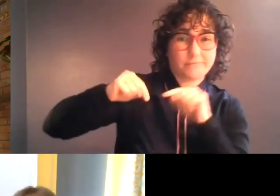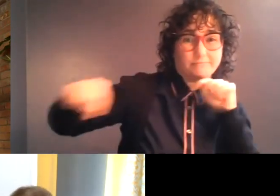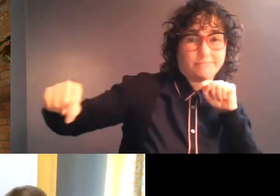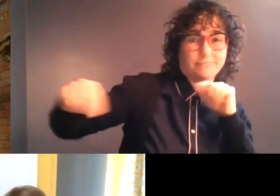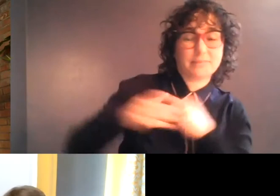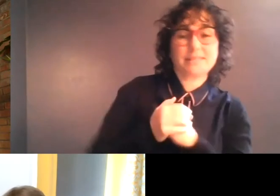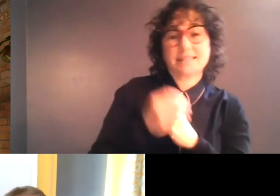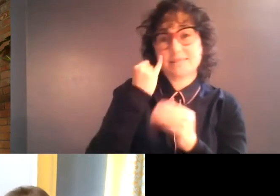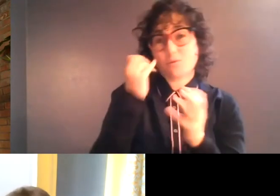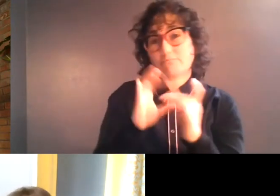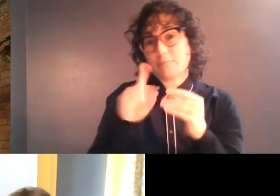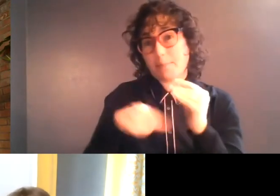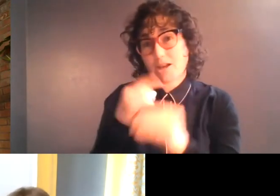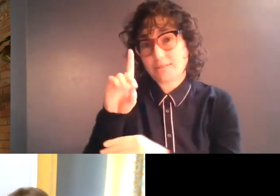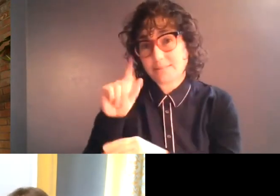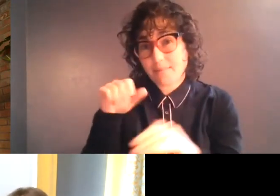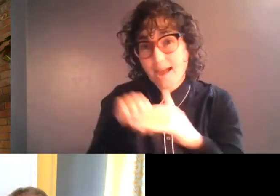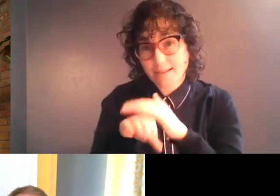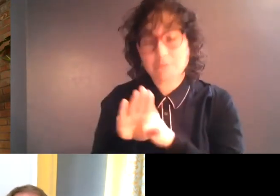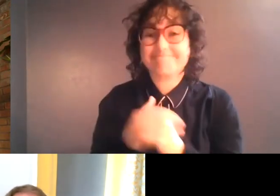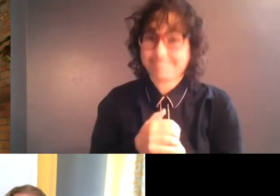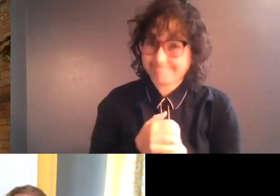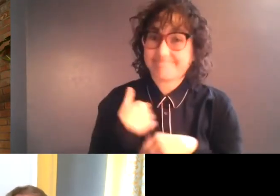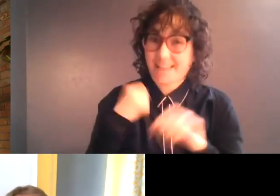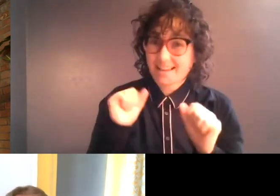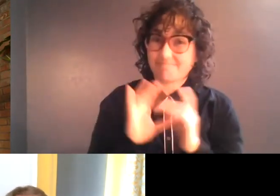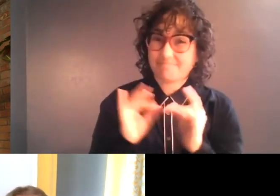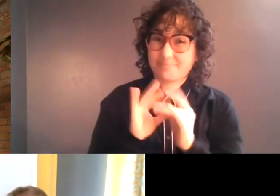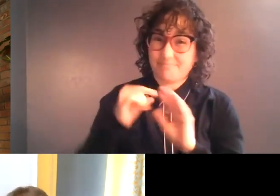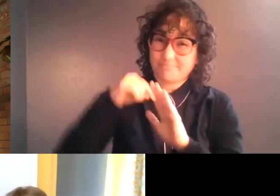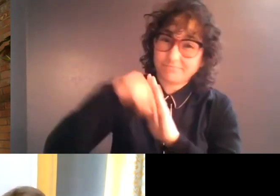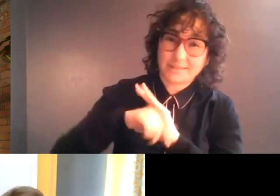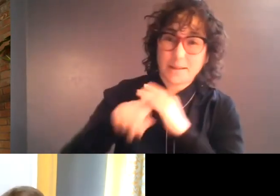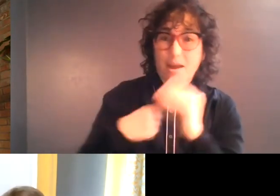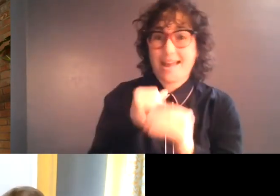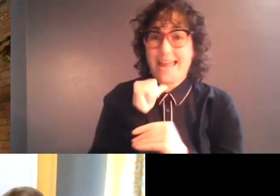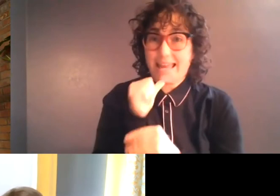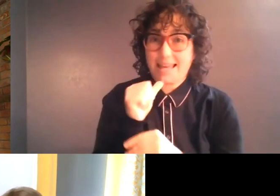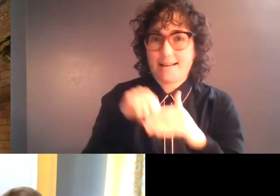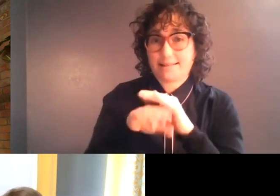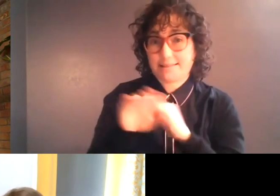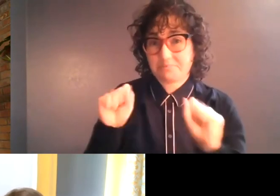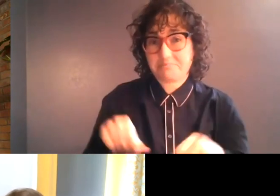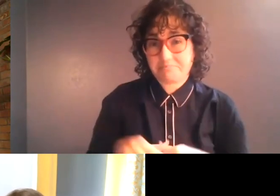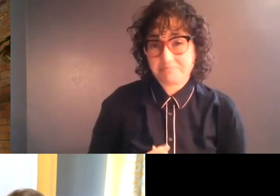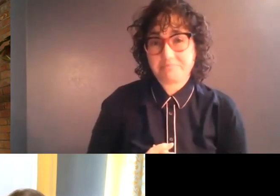to talk about disability access, I can tell you plenty about inaccess.